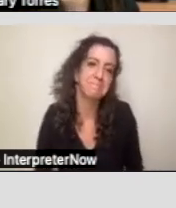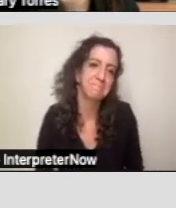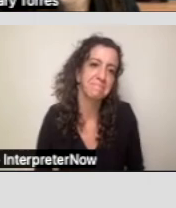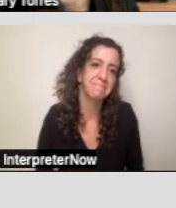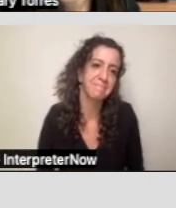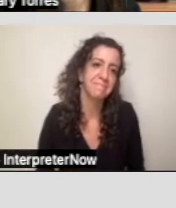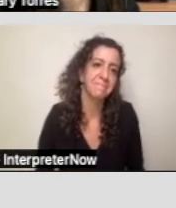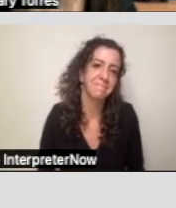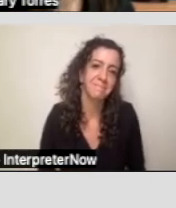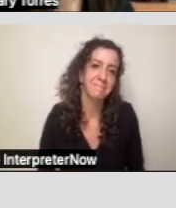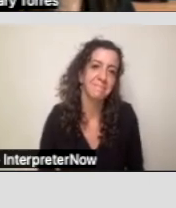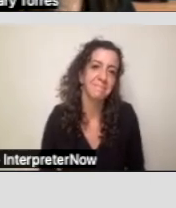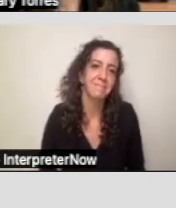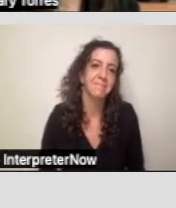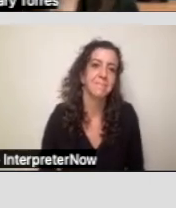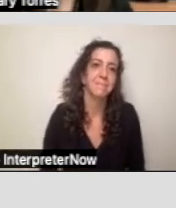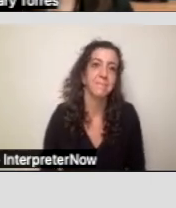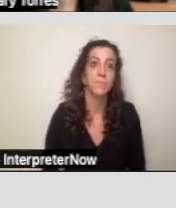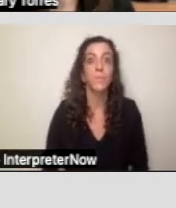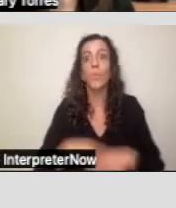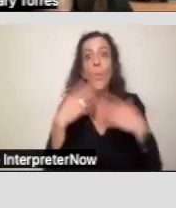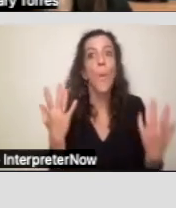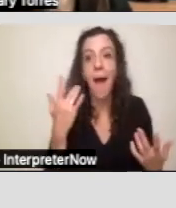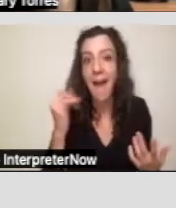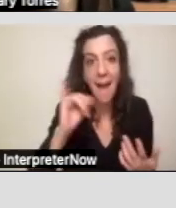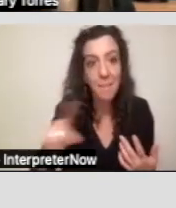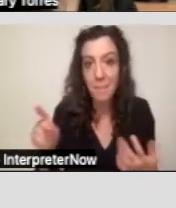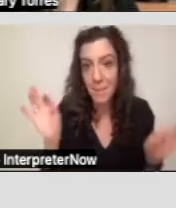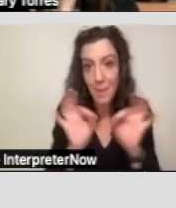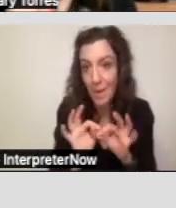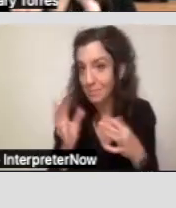So, why is an IPP so important?